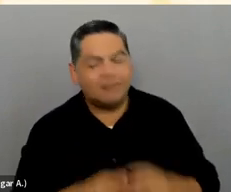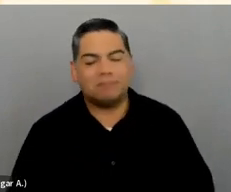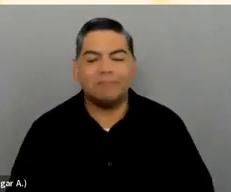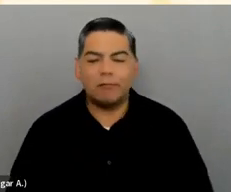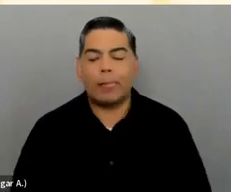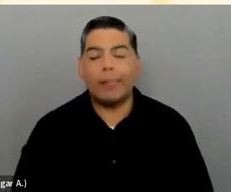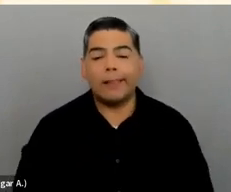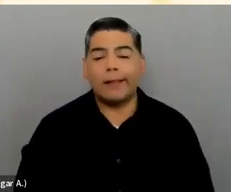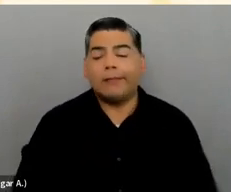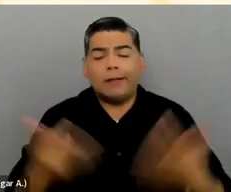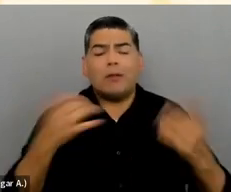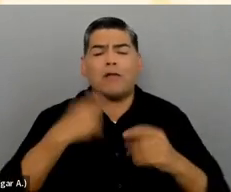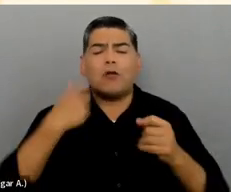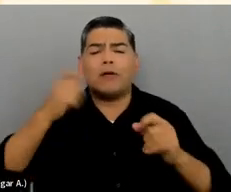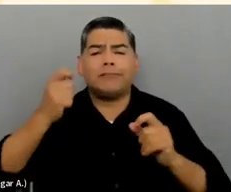As long as you're aware and paying attention.